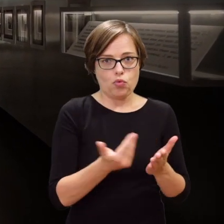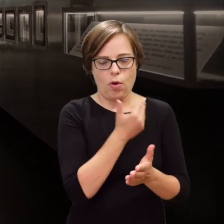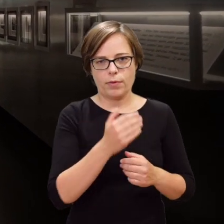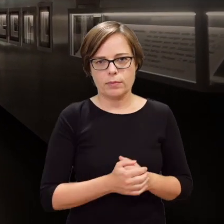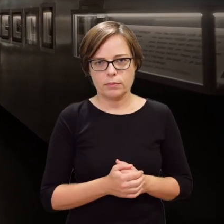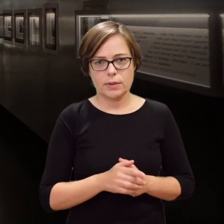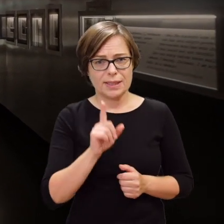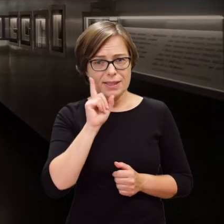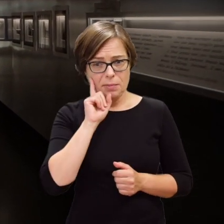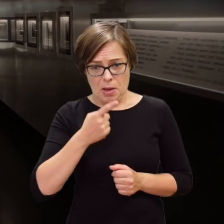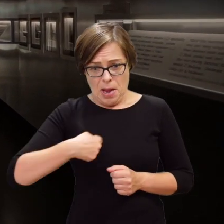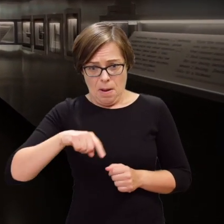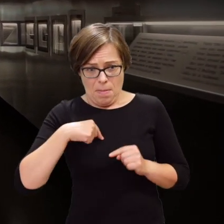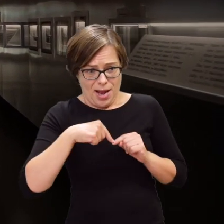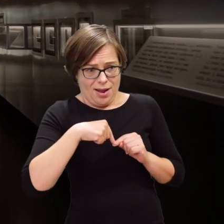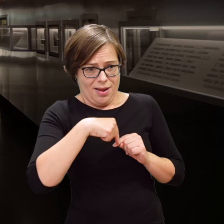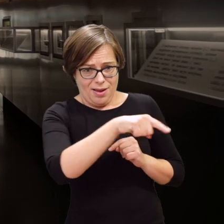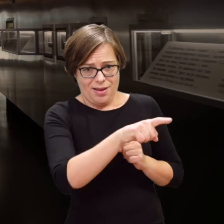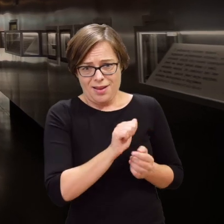Just over a dozen metres from us, the Polish quarter was alive.